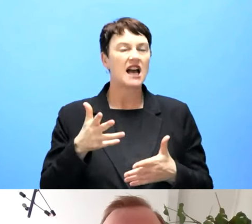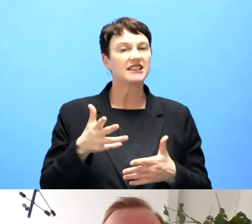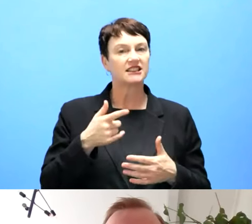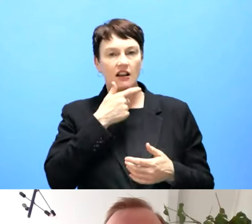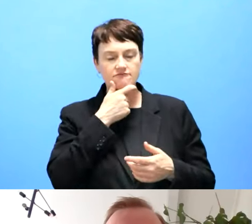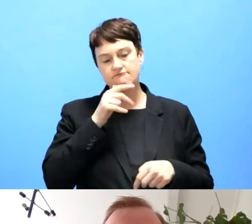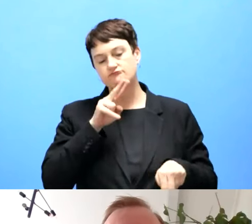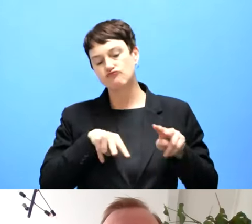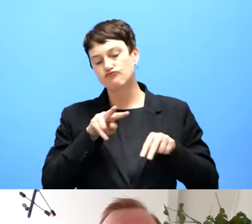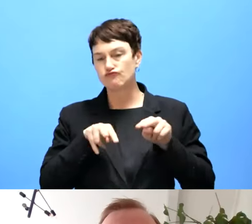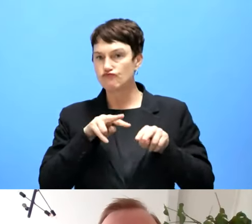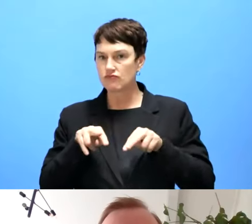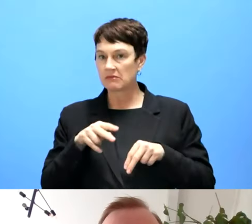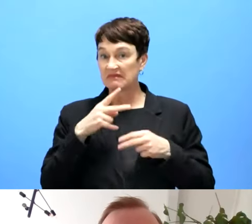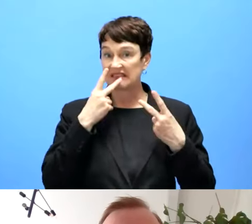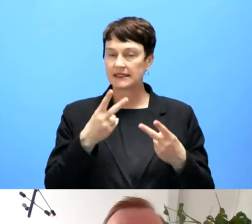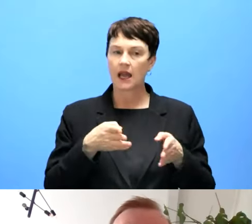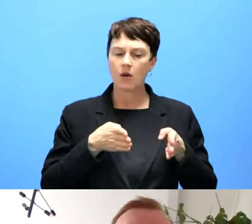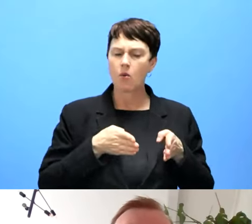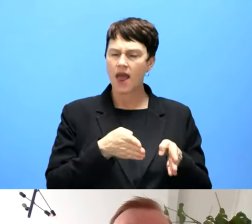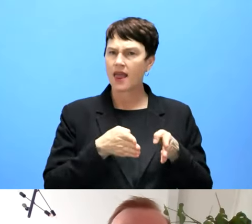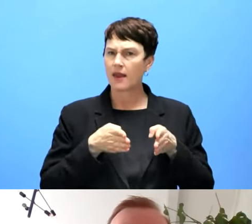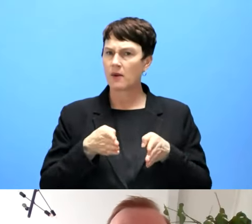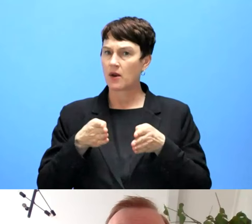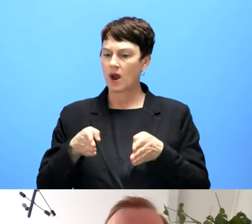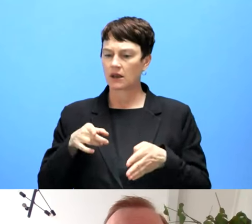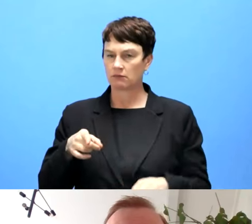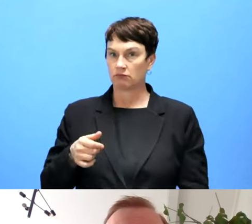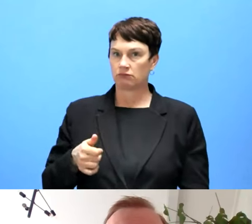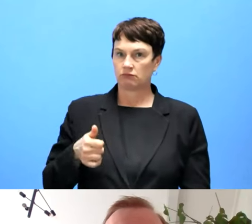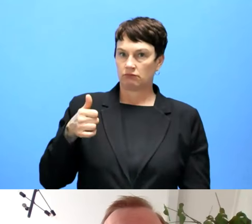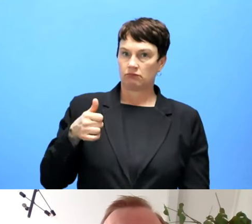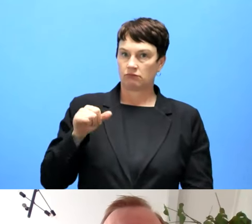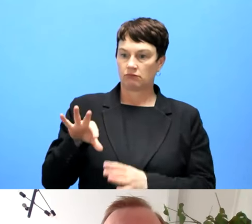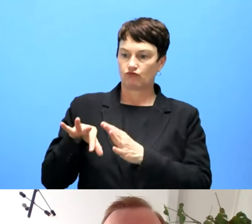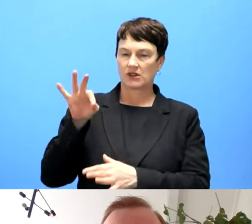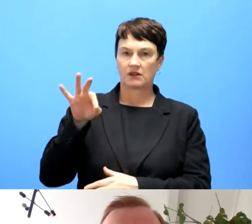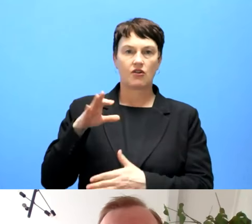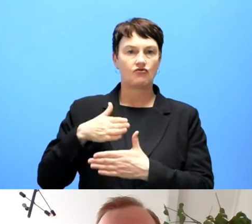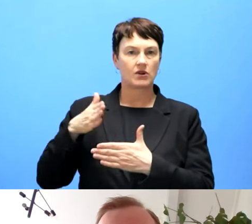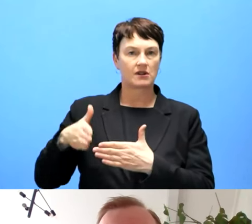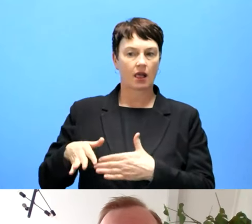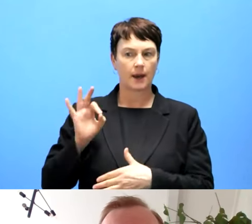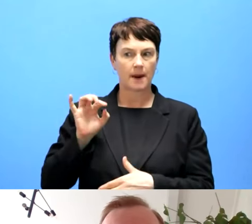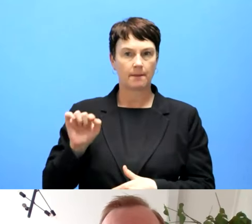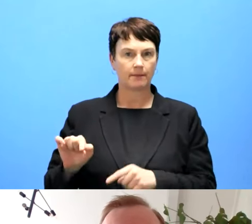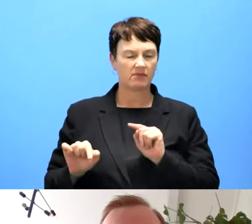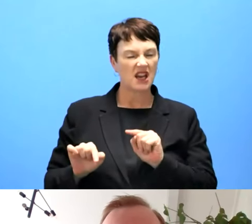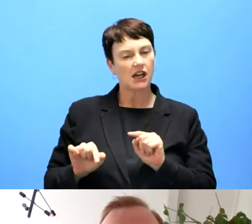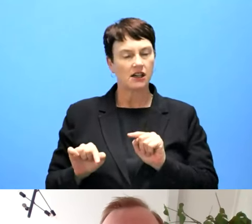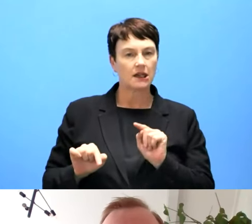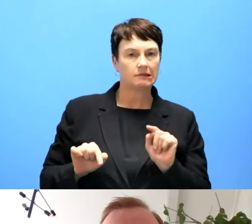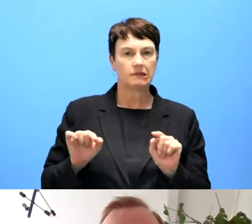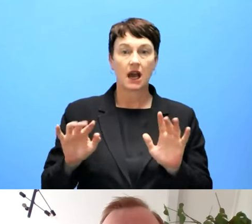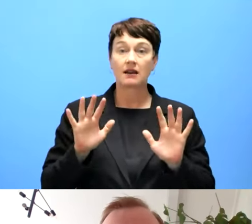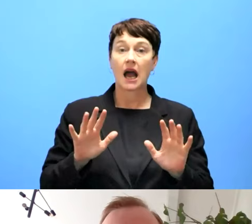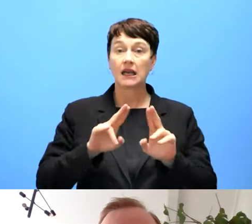the best results. And then perhaps and do some extra stuff on an international level. I think